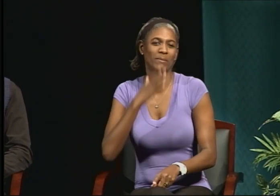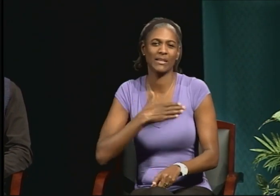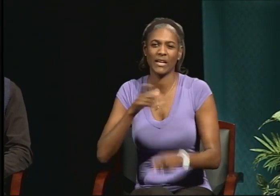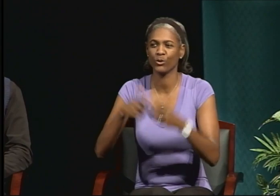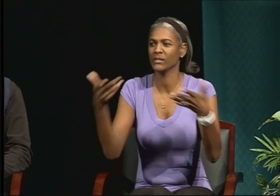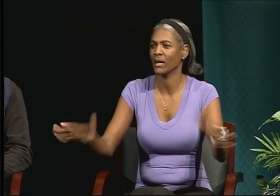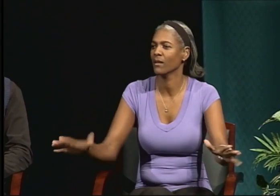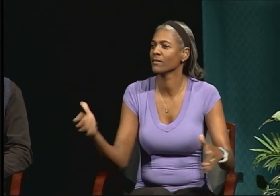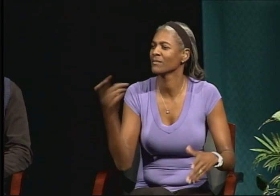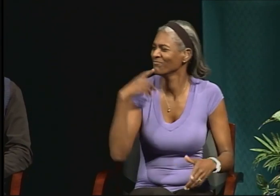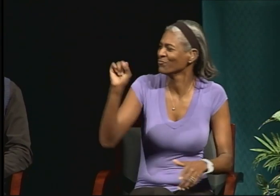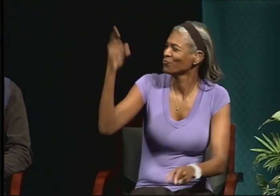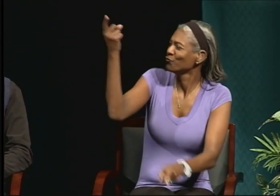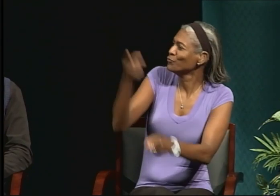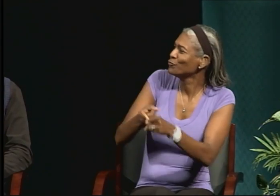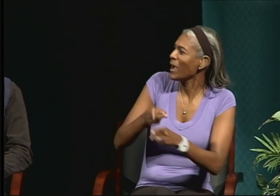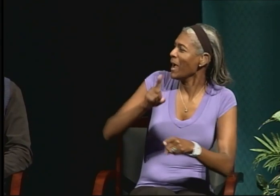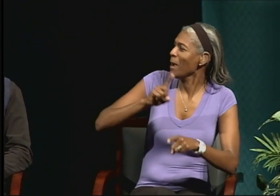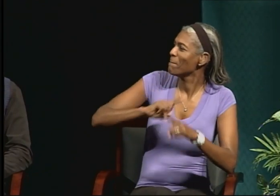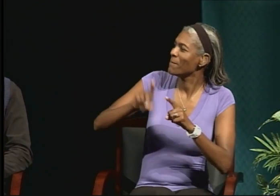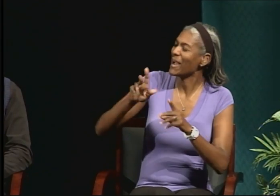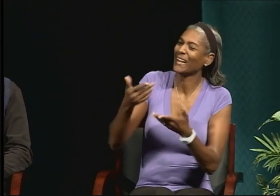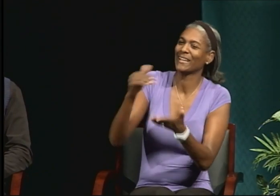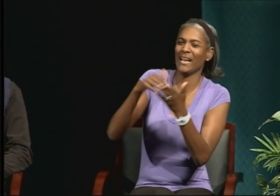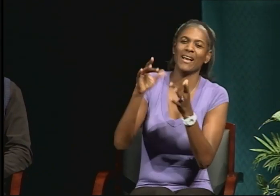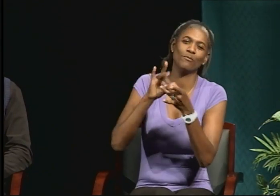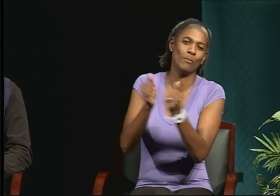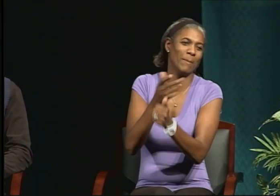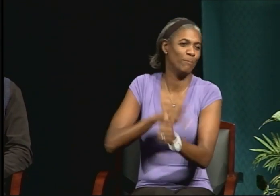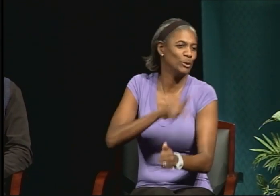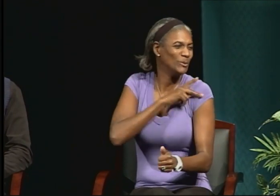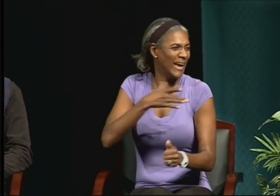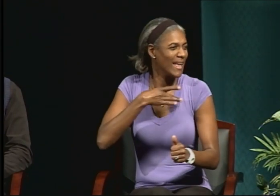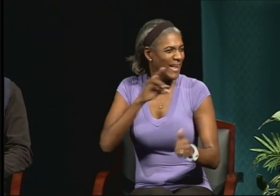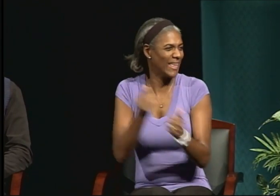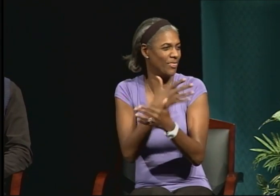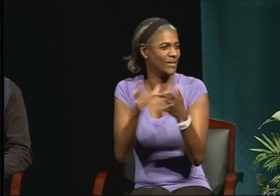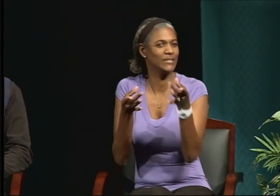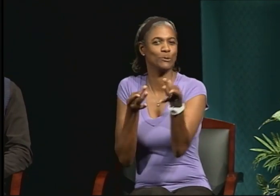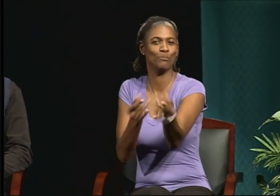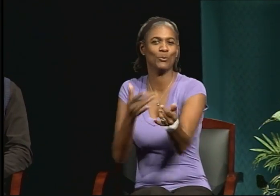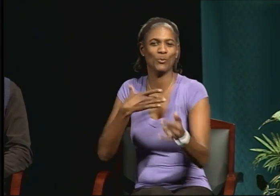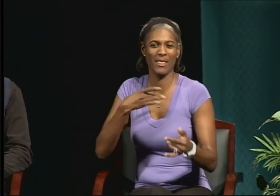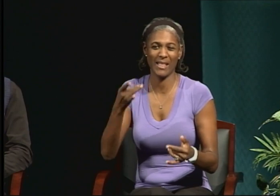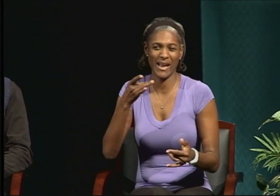that were a part of my experience. And a lot of people remind me to appreciate the fact that I have my PhD. And certainly I do.